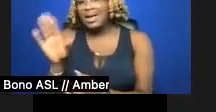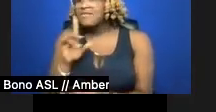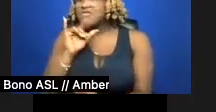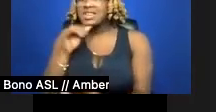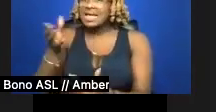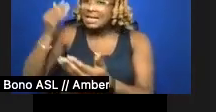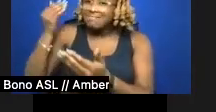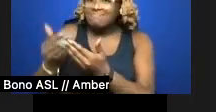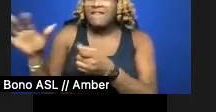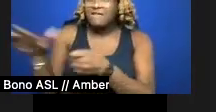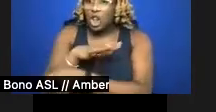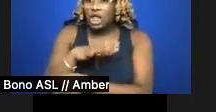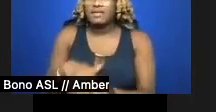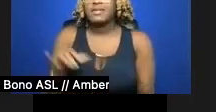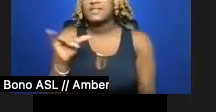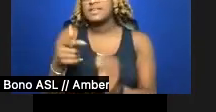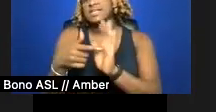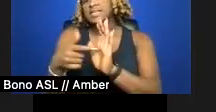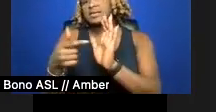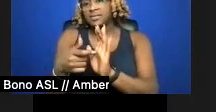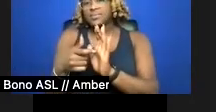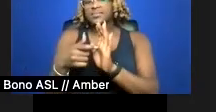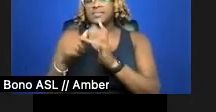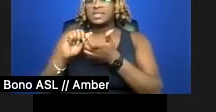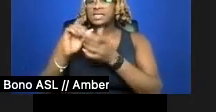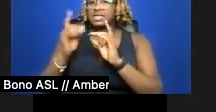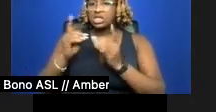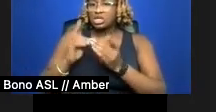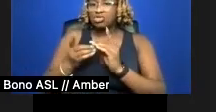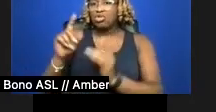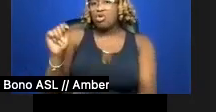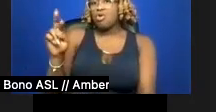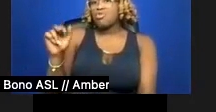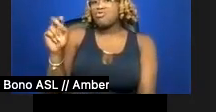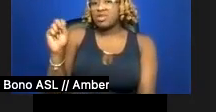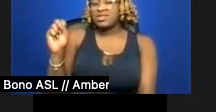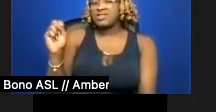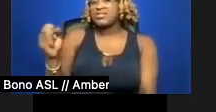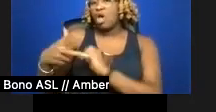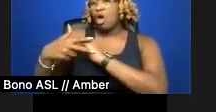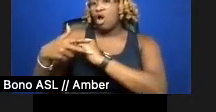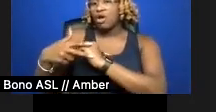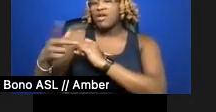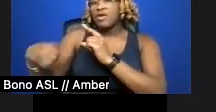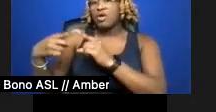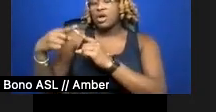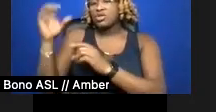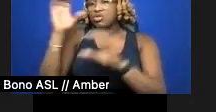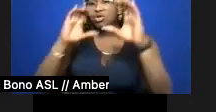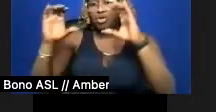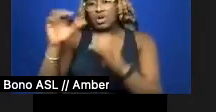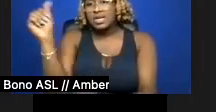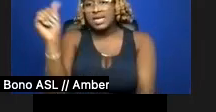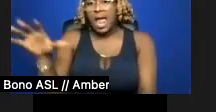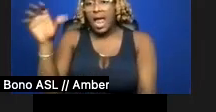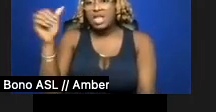For example, the Digital Trans Archive—when you search Asian, you get 346 entries and